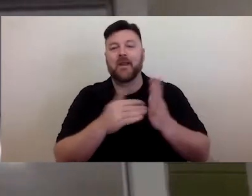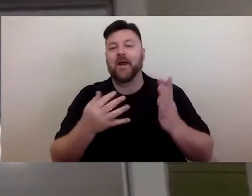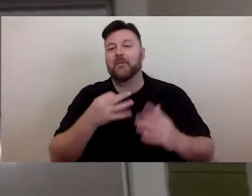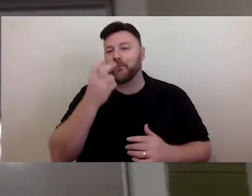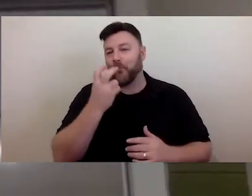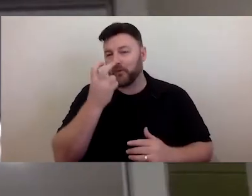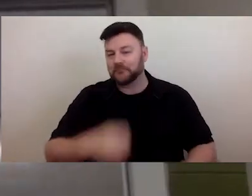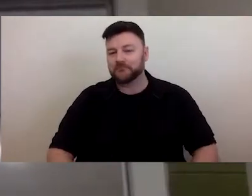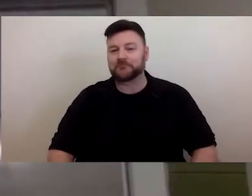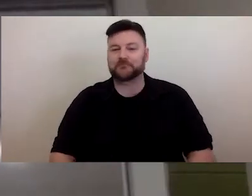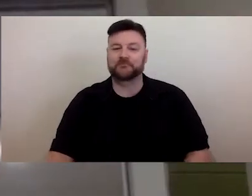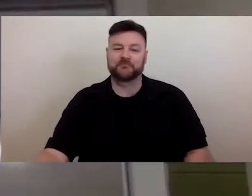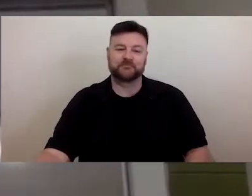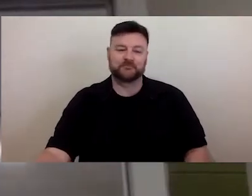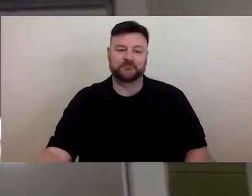I'm sitting in